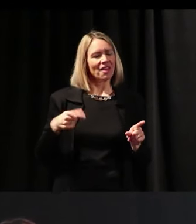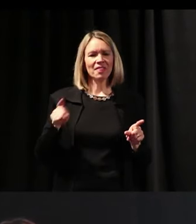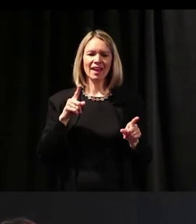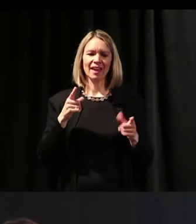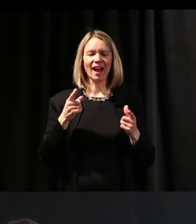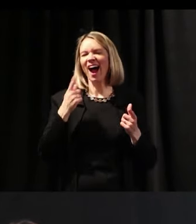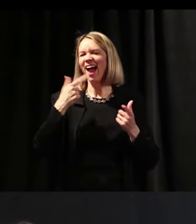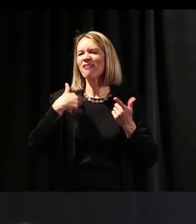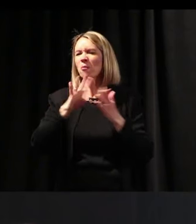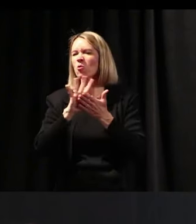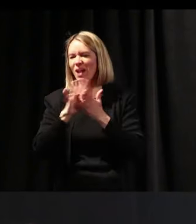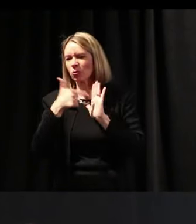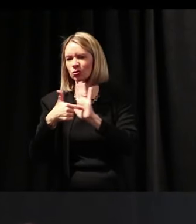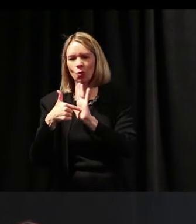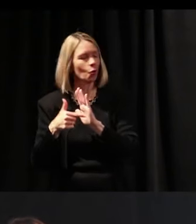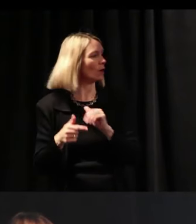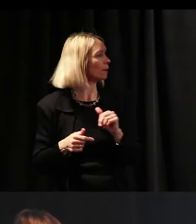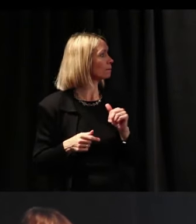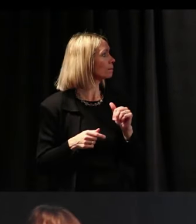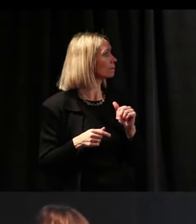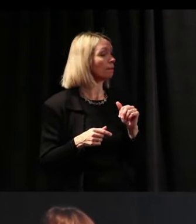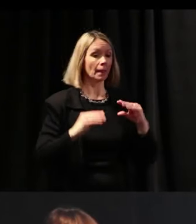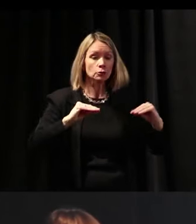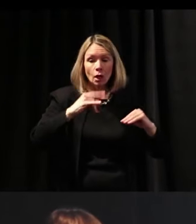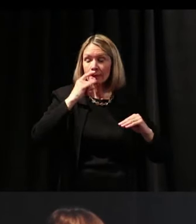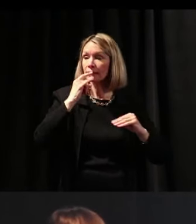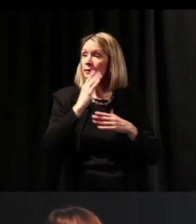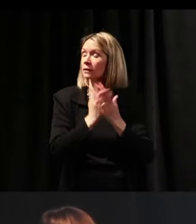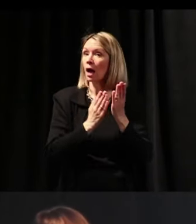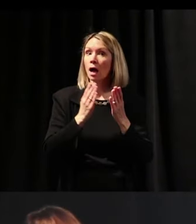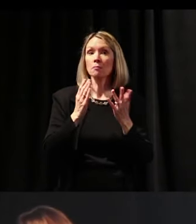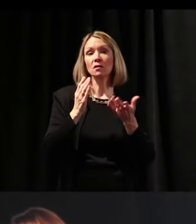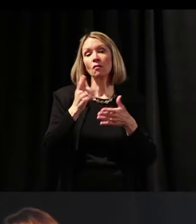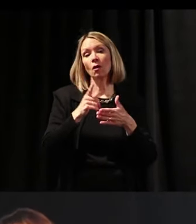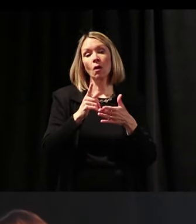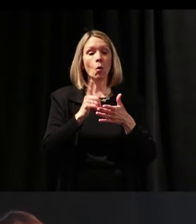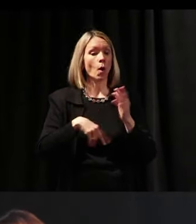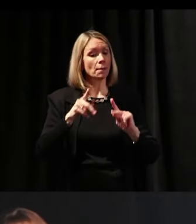for you to see. I taught them, you know, some of the things that people might say